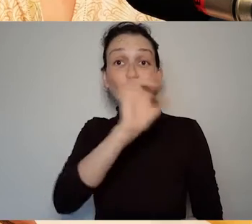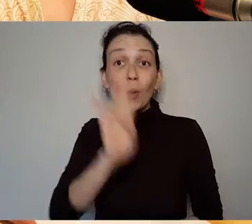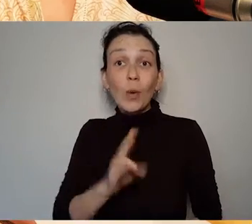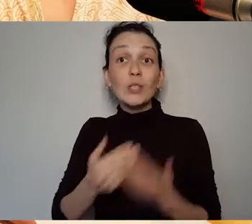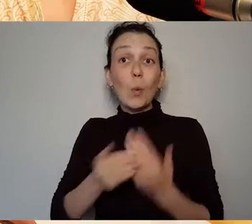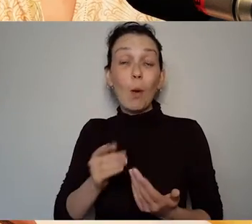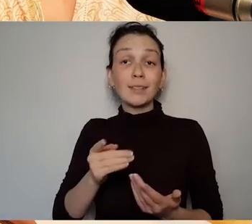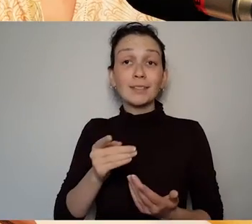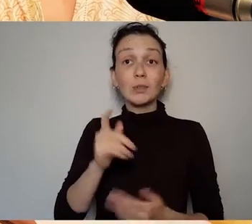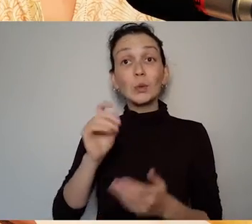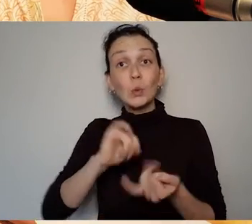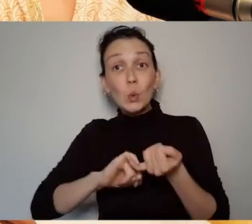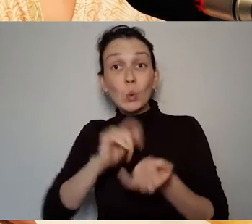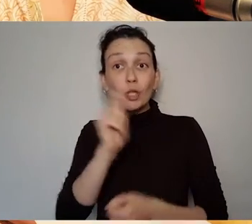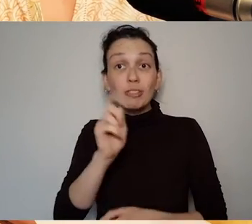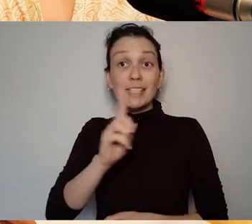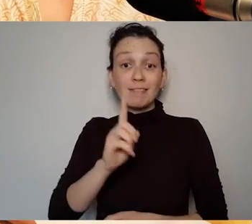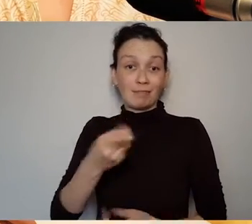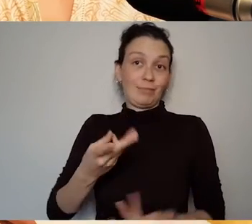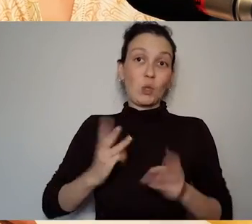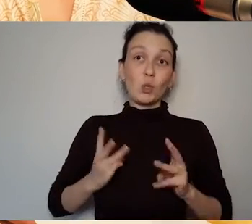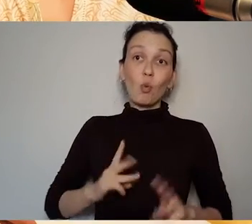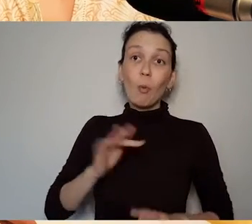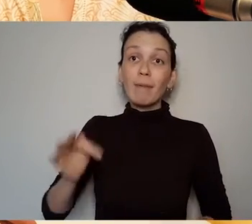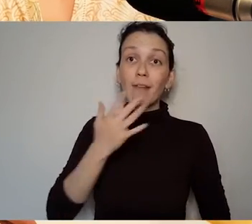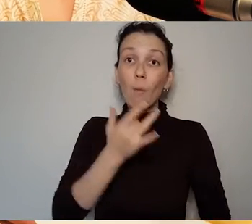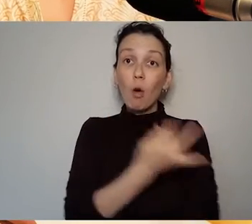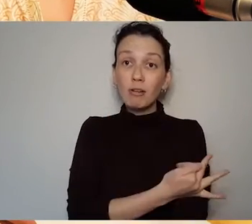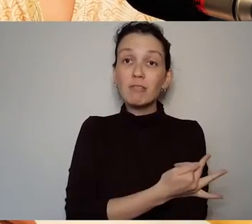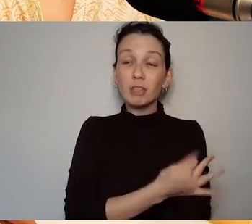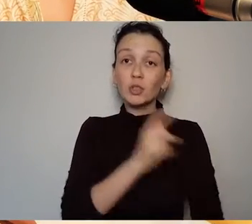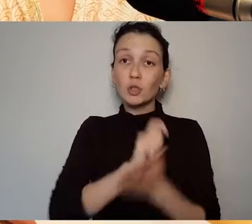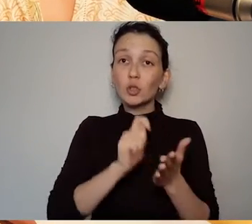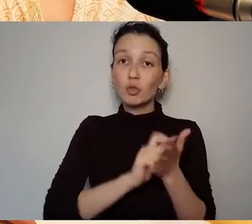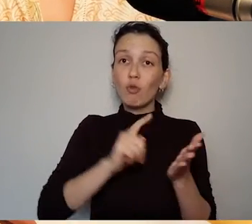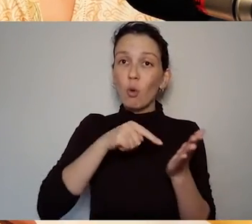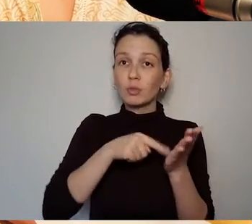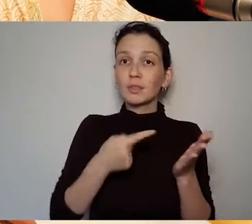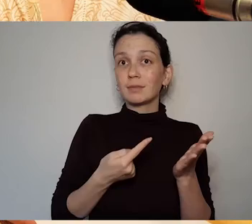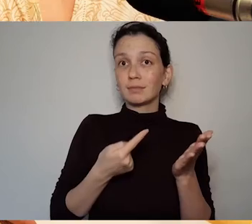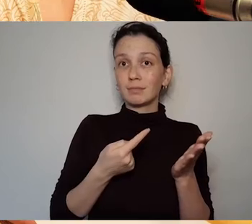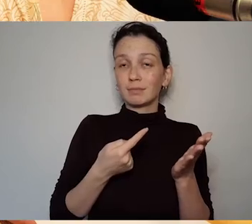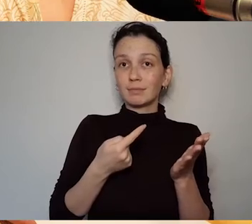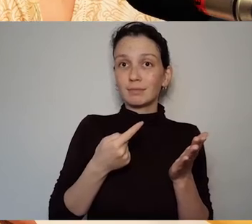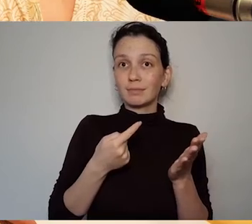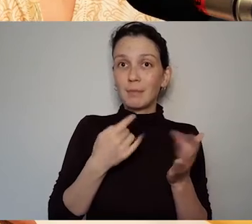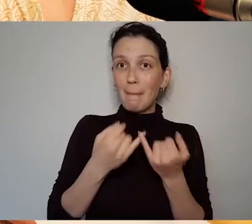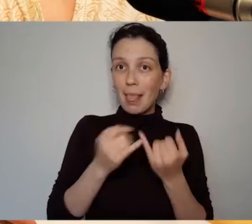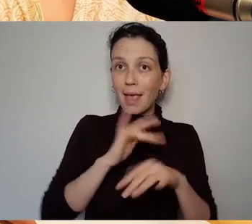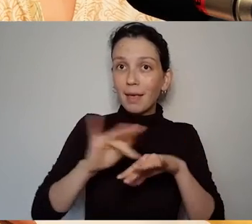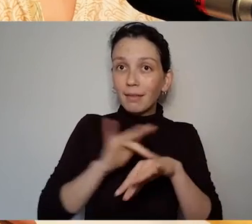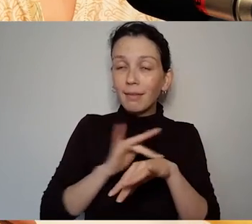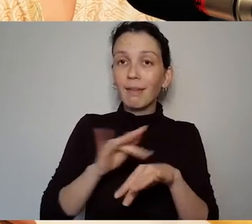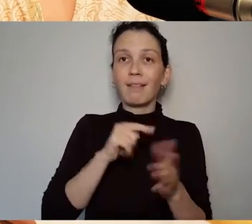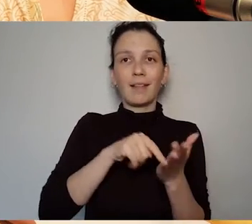who wrote plays and her plays were interested in women's experiences and women's lives and